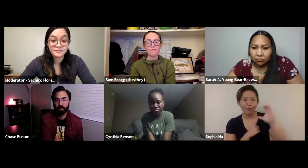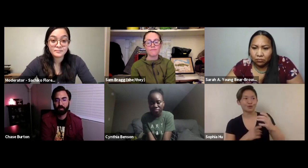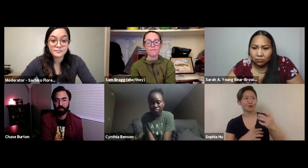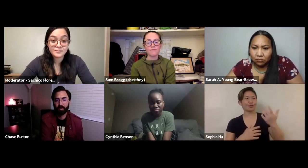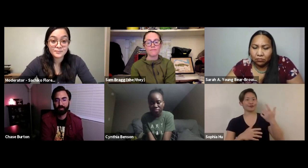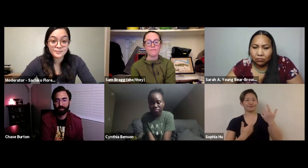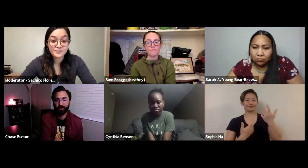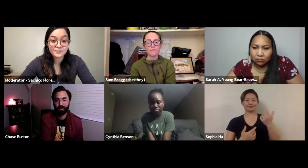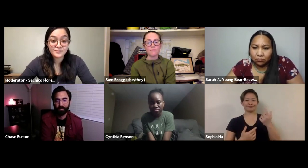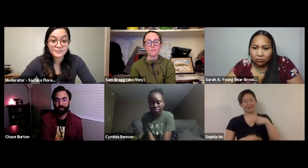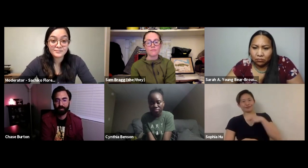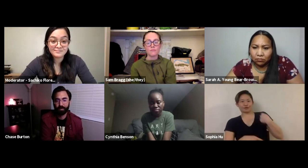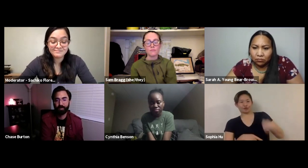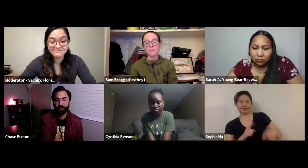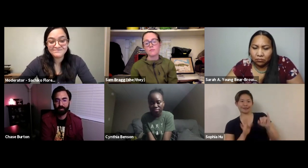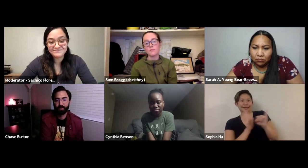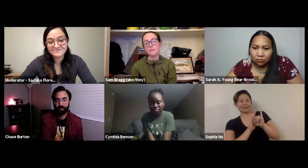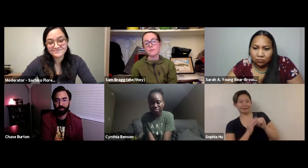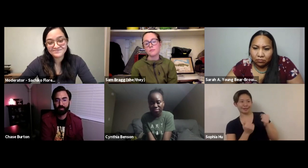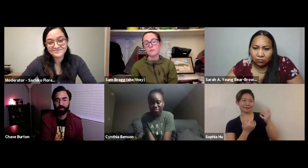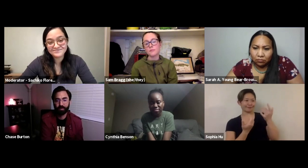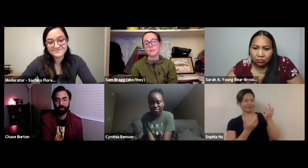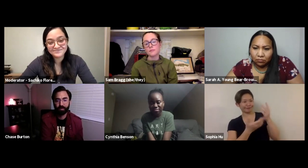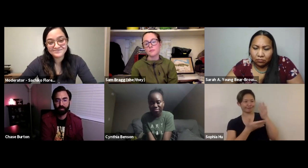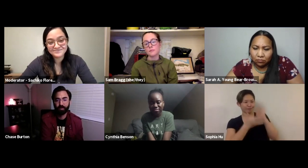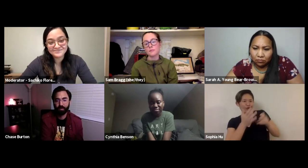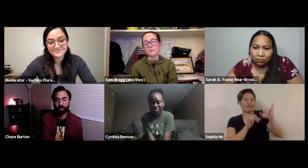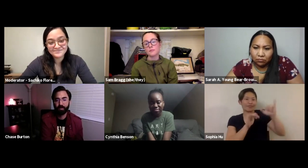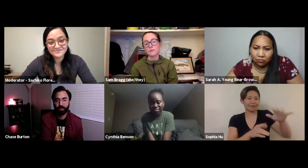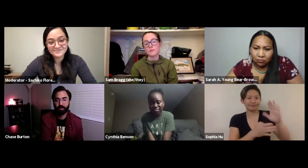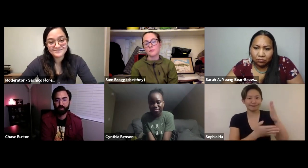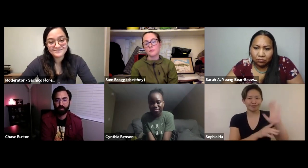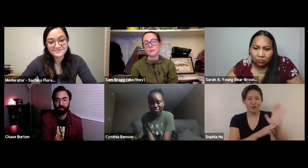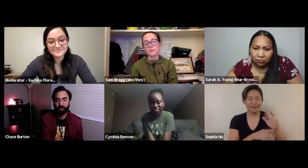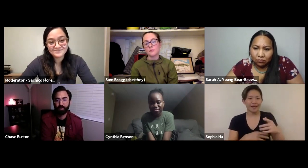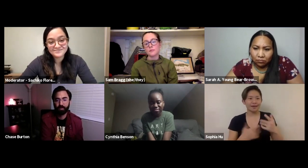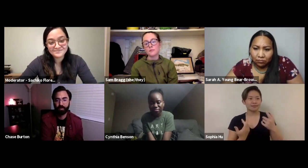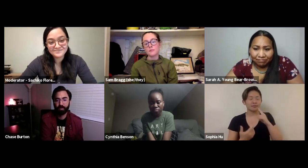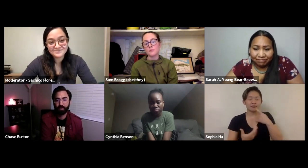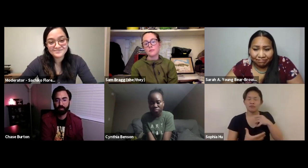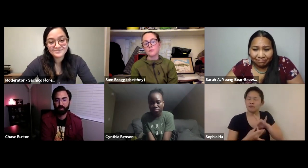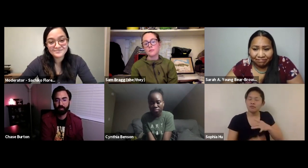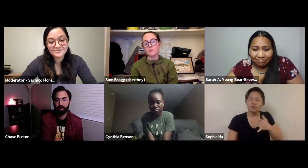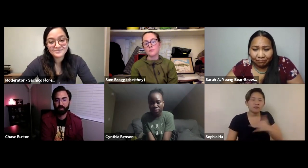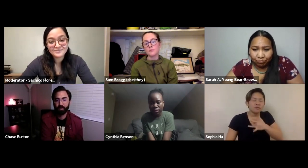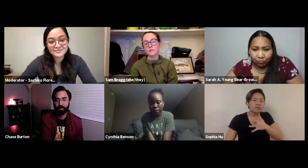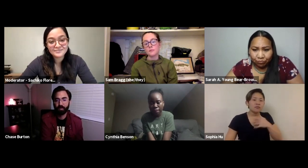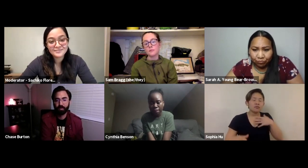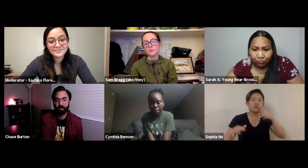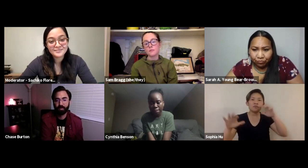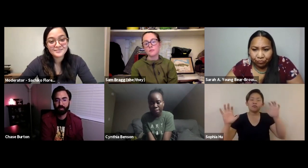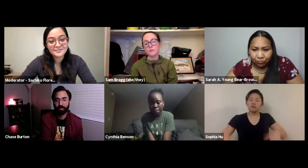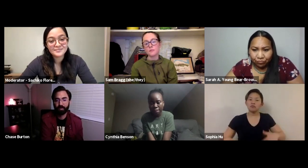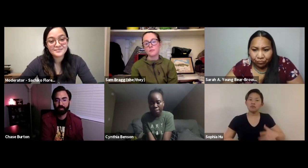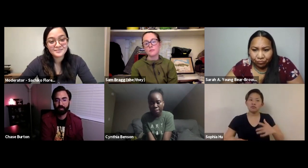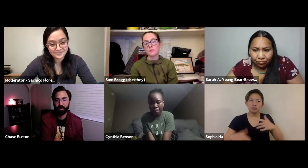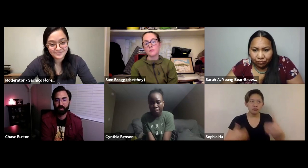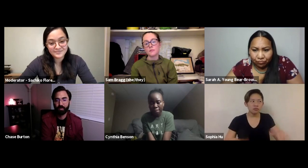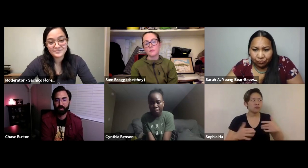and I would watch films and then finally seeing Crazy Rich Asians, I felt totally connected